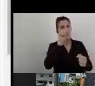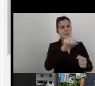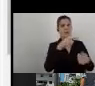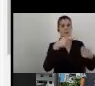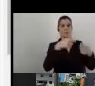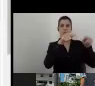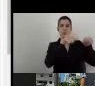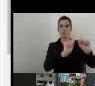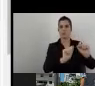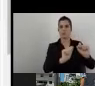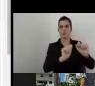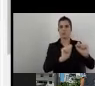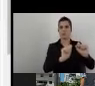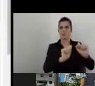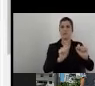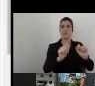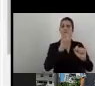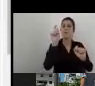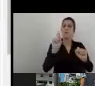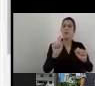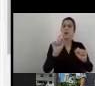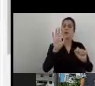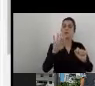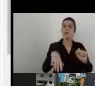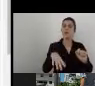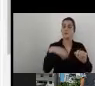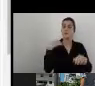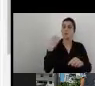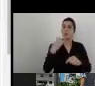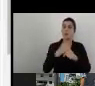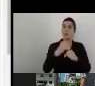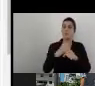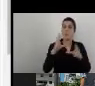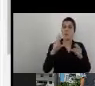also with the work with the A-Check app as part of the requirements,